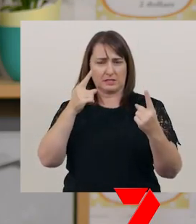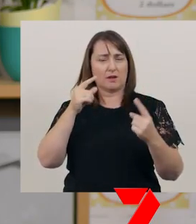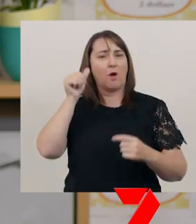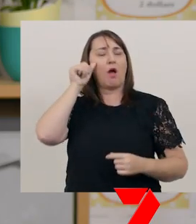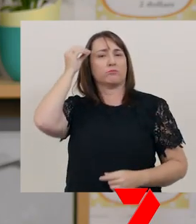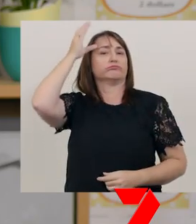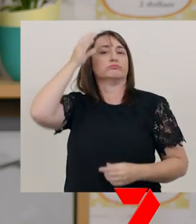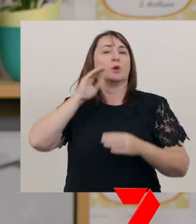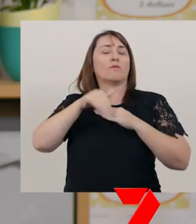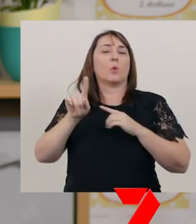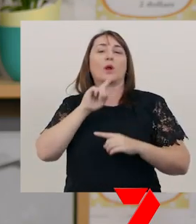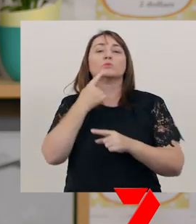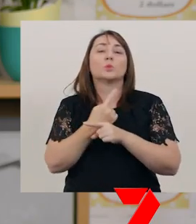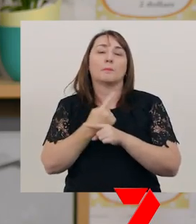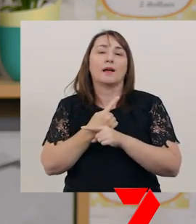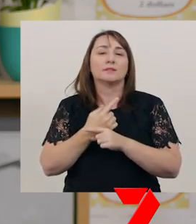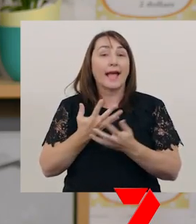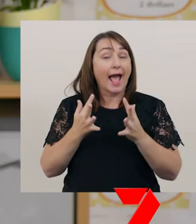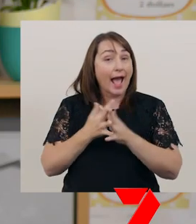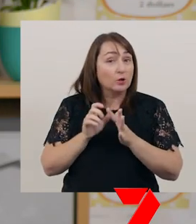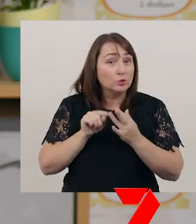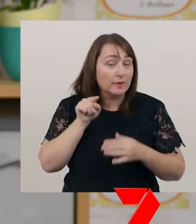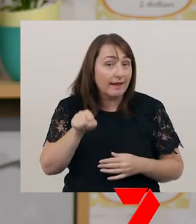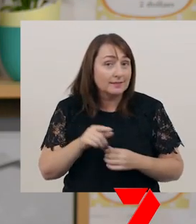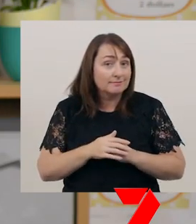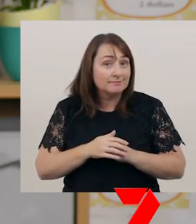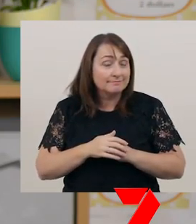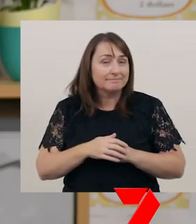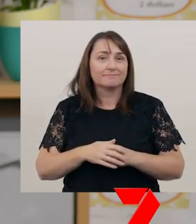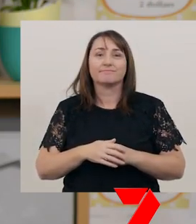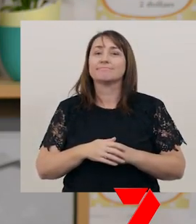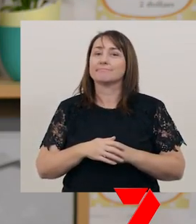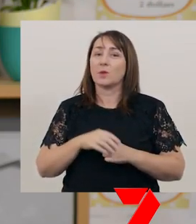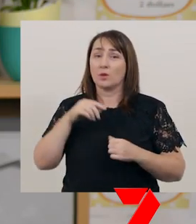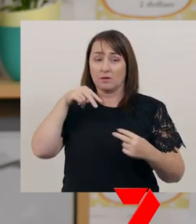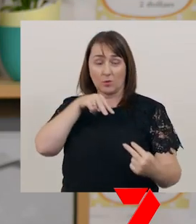One way that you can do this is by making eye contact.